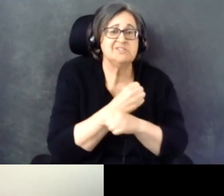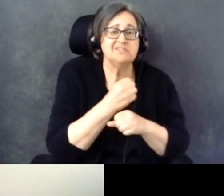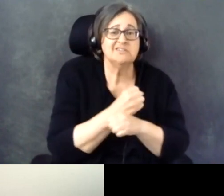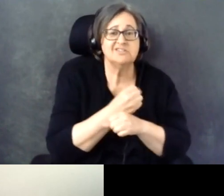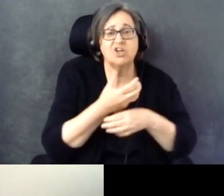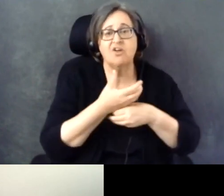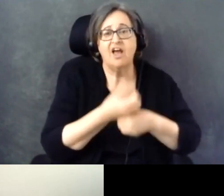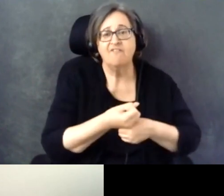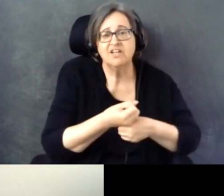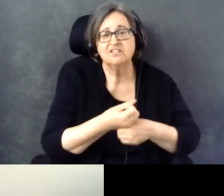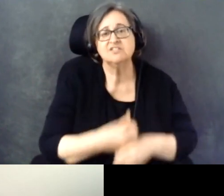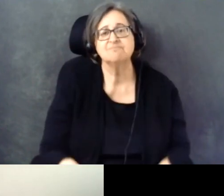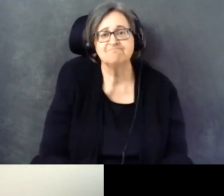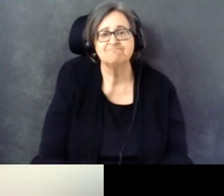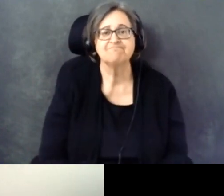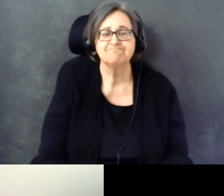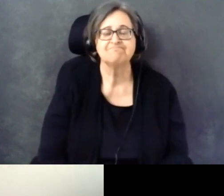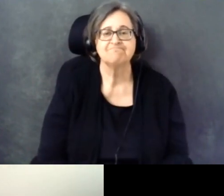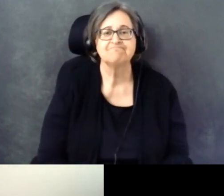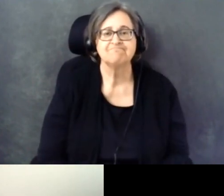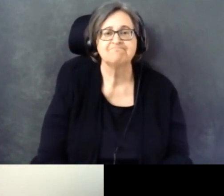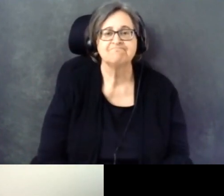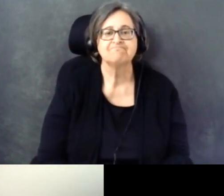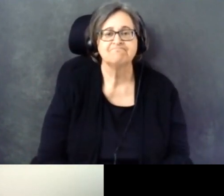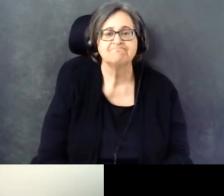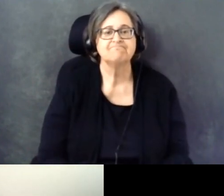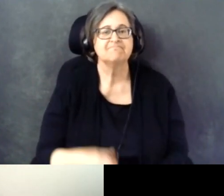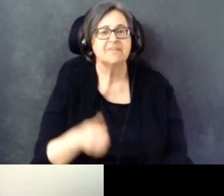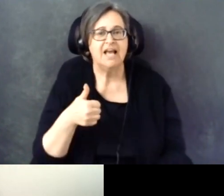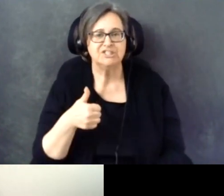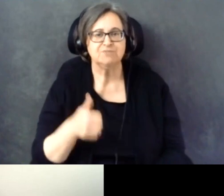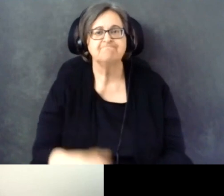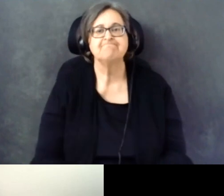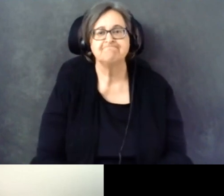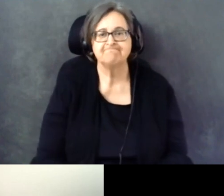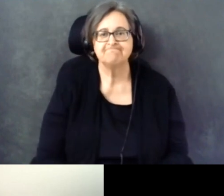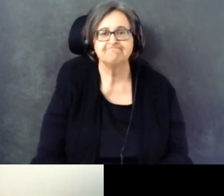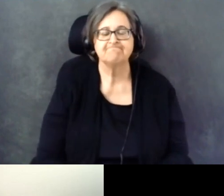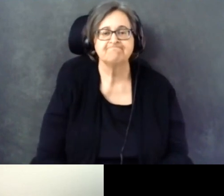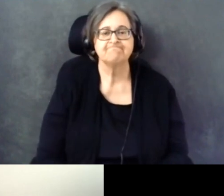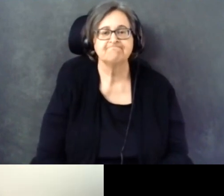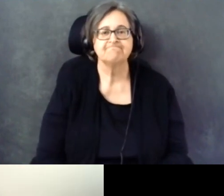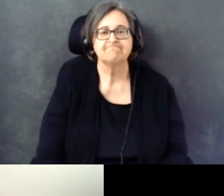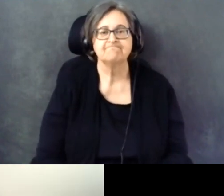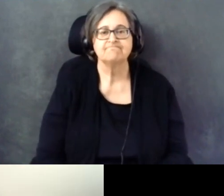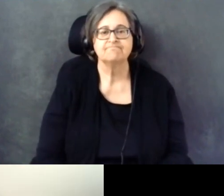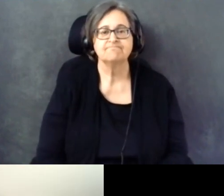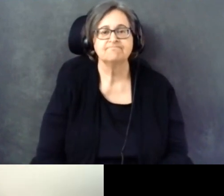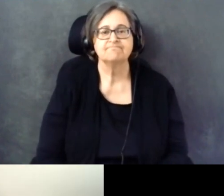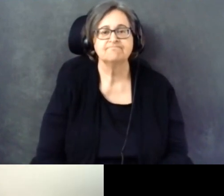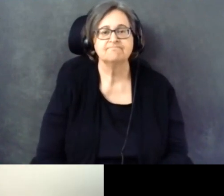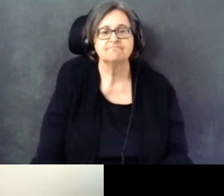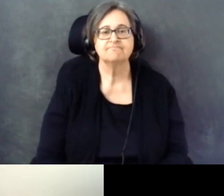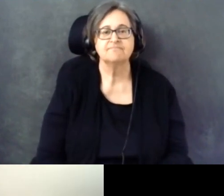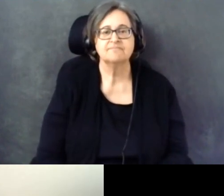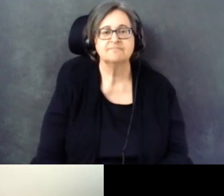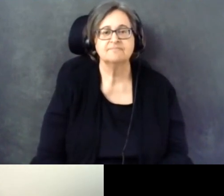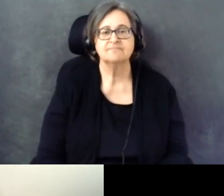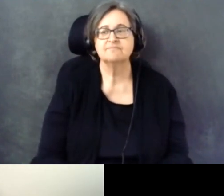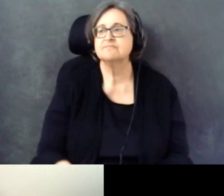Got you. I'm going to -- so Carolyn asked a question.